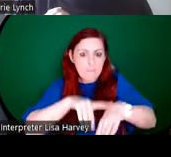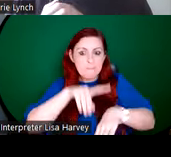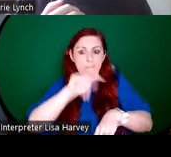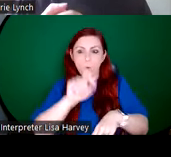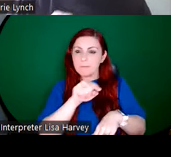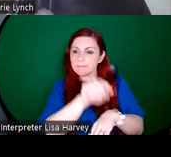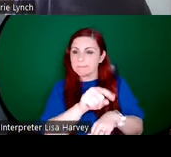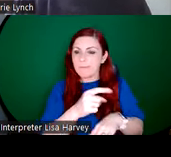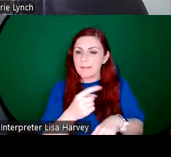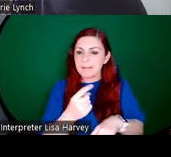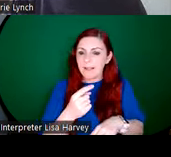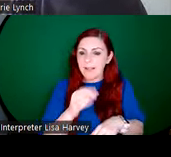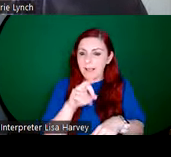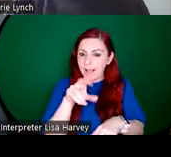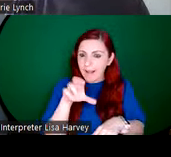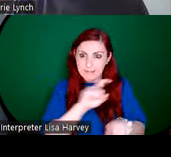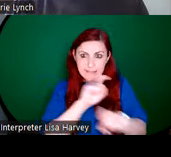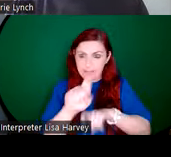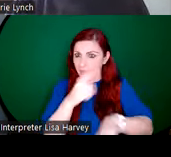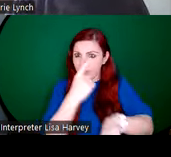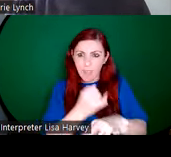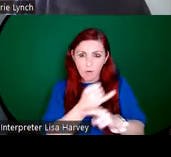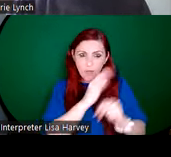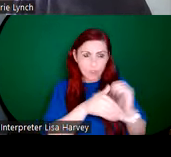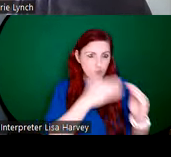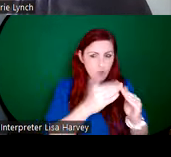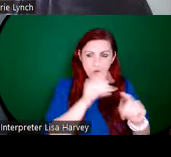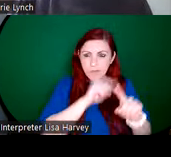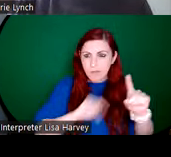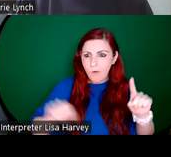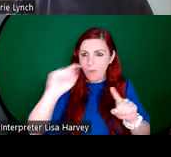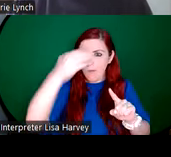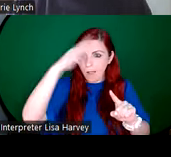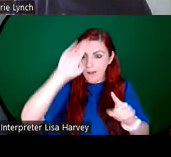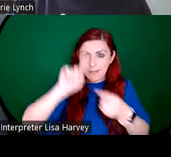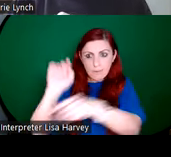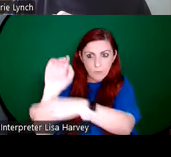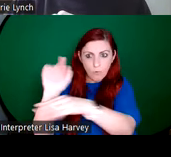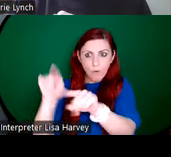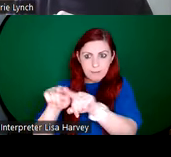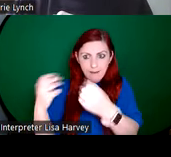course, still in situ in churches around Ireland and further afield. So this